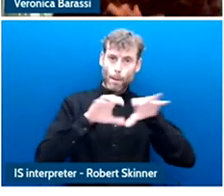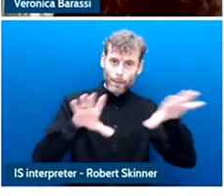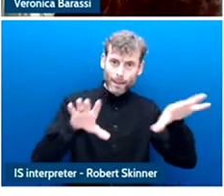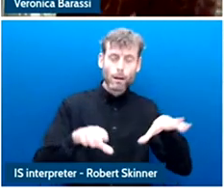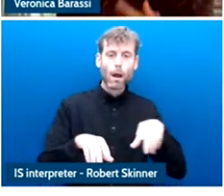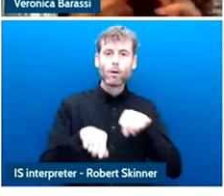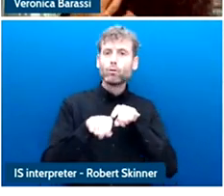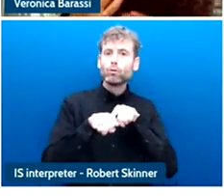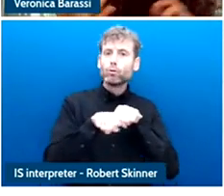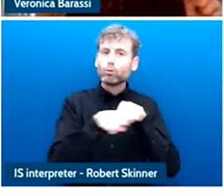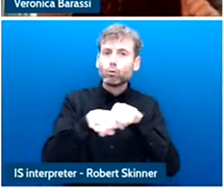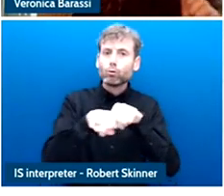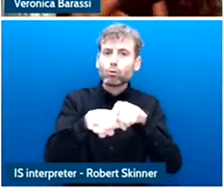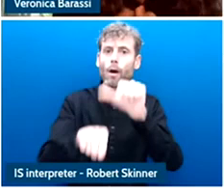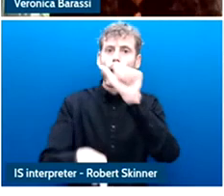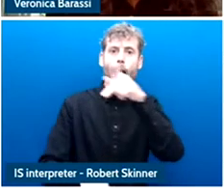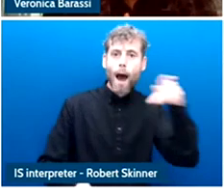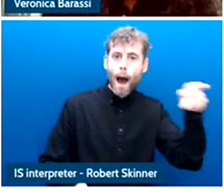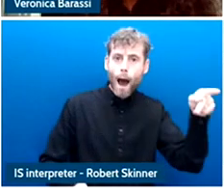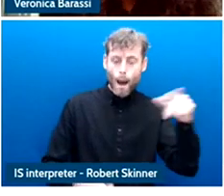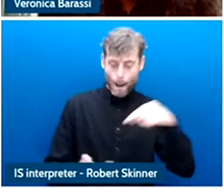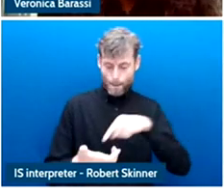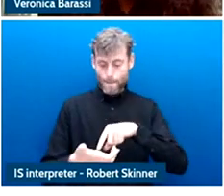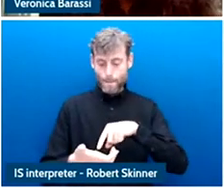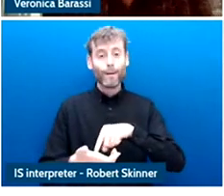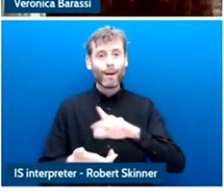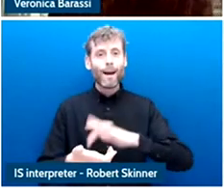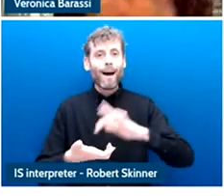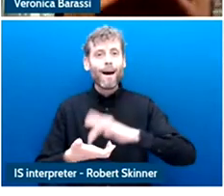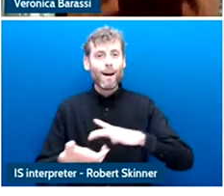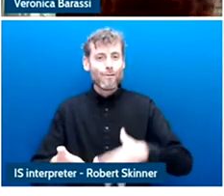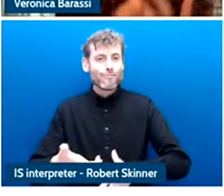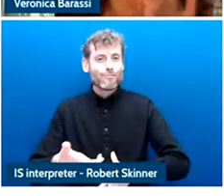apps and home appearance and four educational platforms and